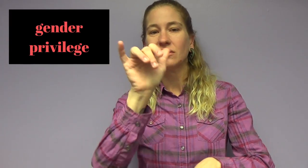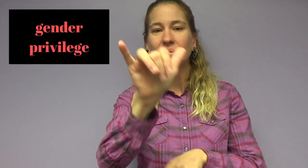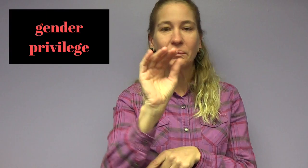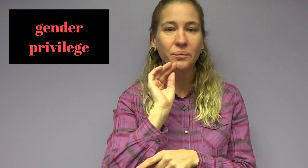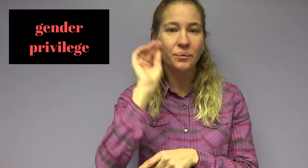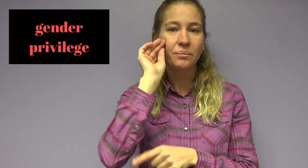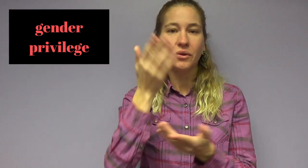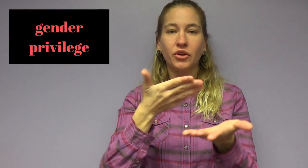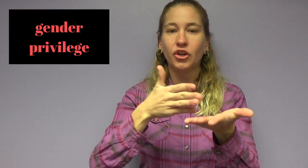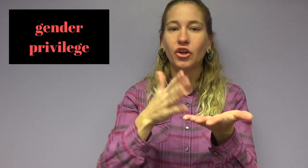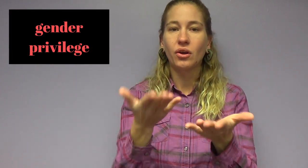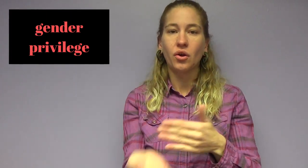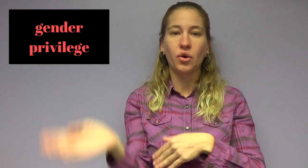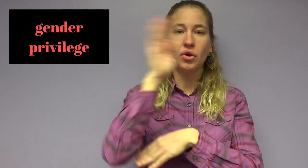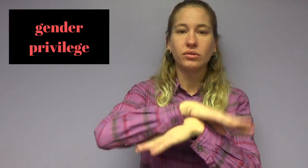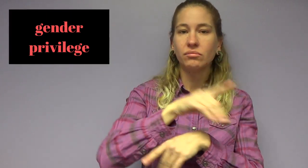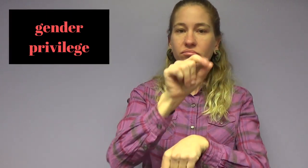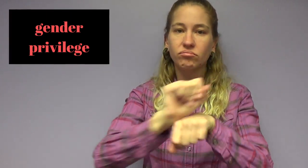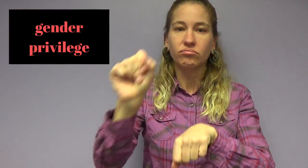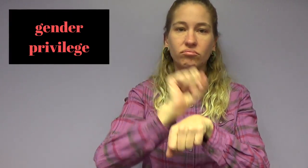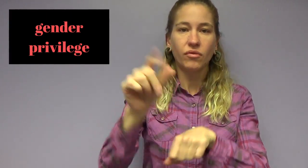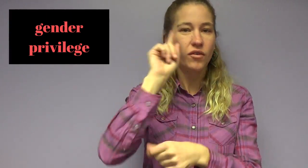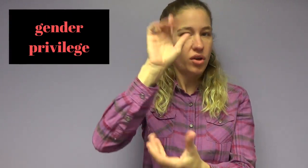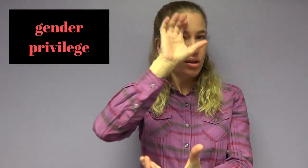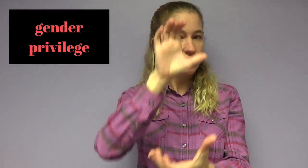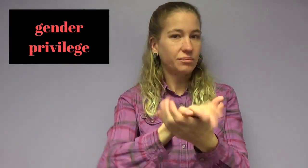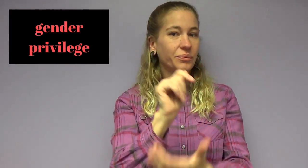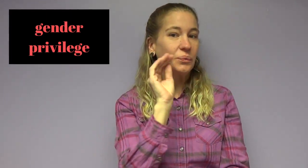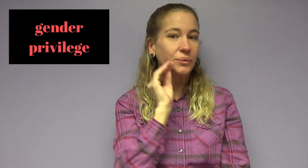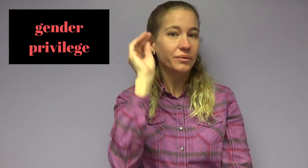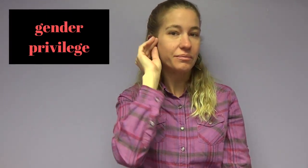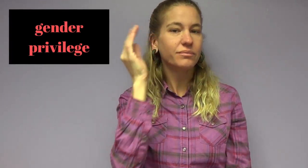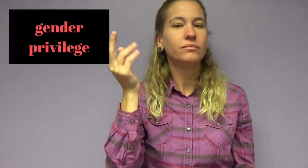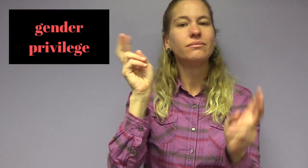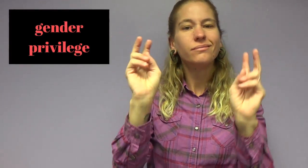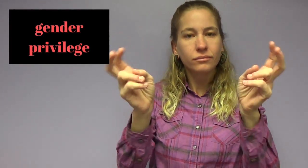to stay home and cook all day, work hard to take care of the husbands at home."